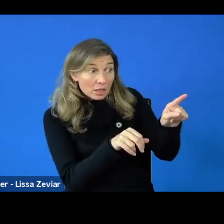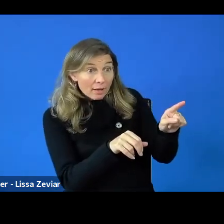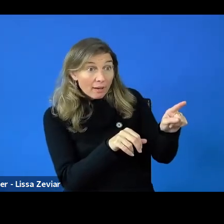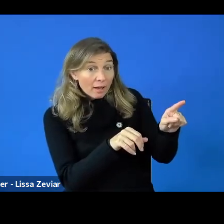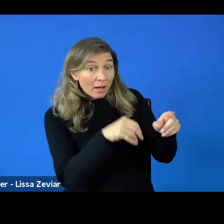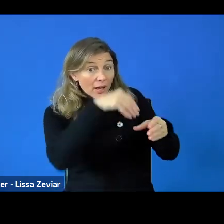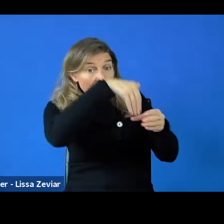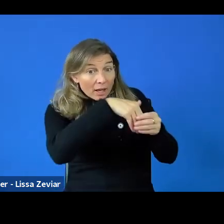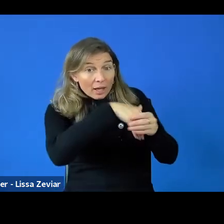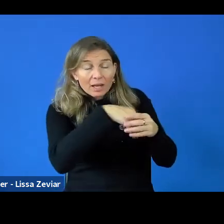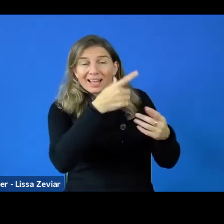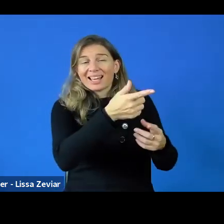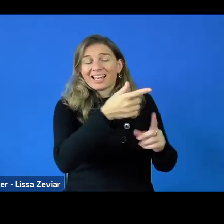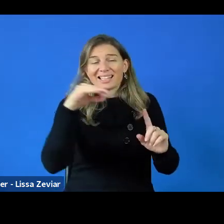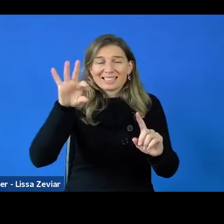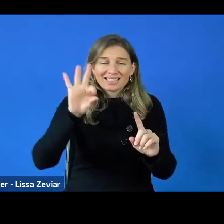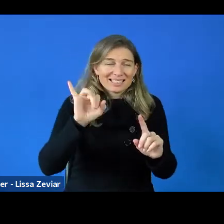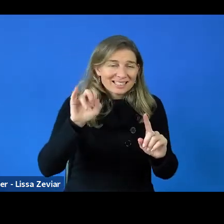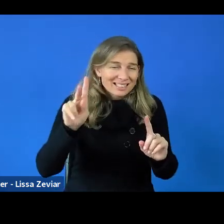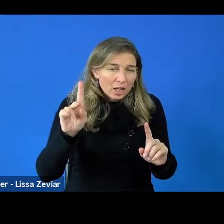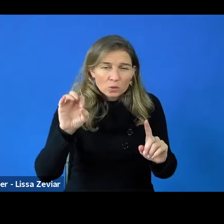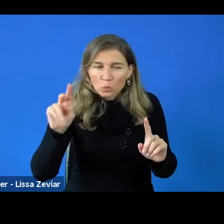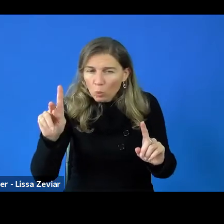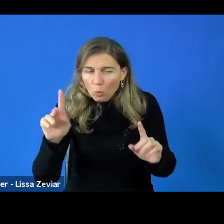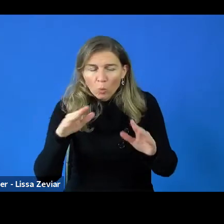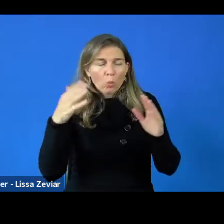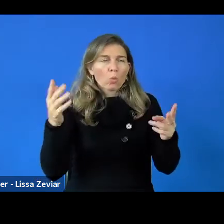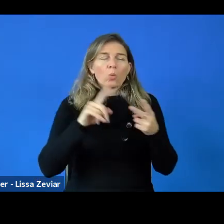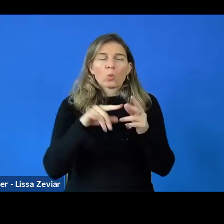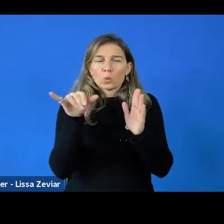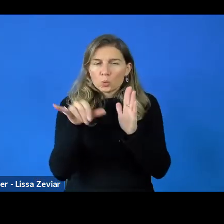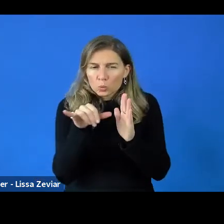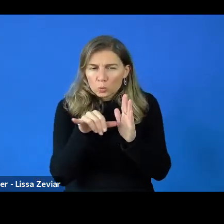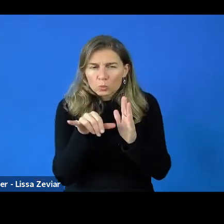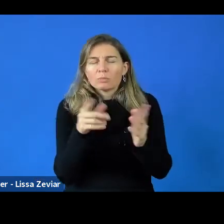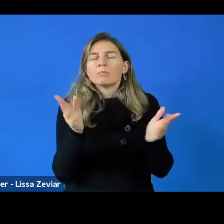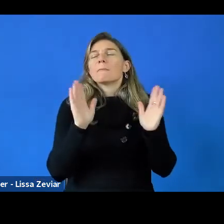in TikTok, YouTube, whatever, it needs to be accessible and how to make it accessible.